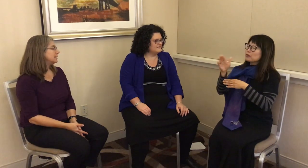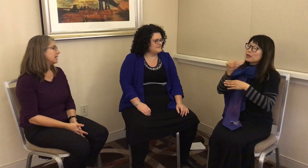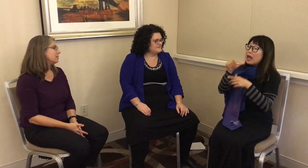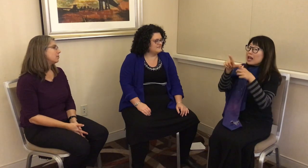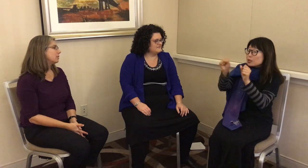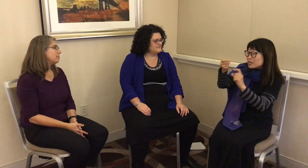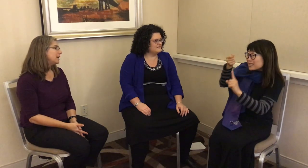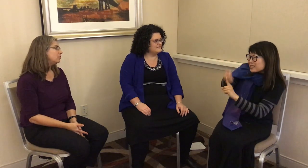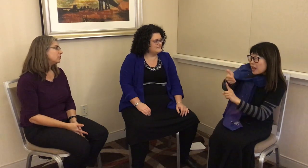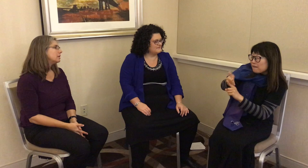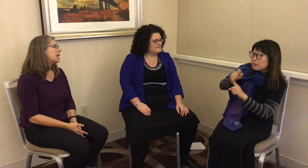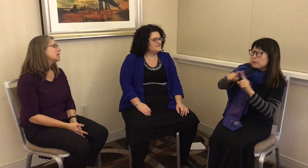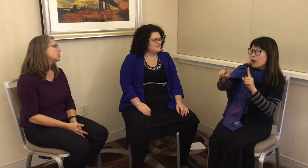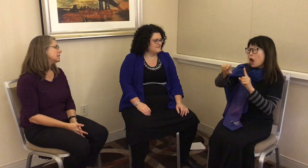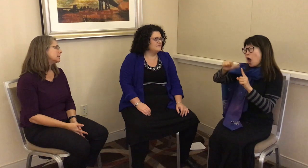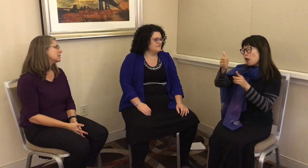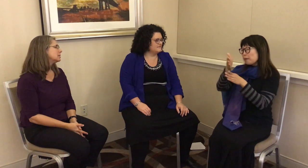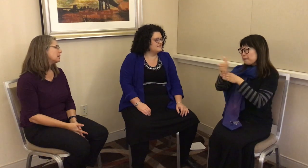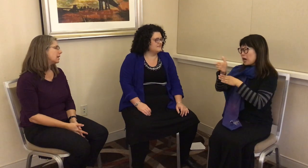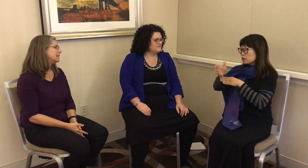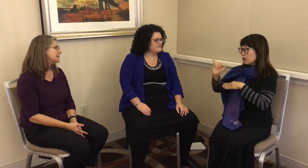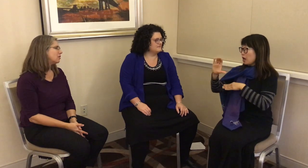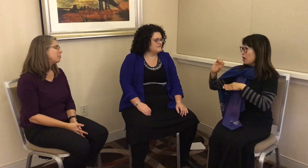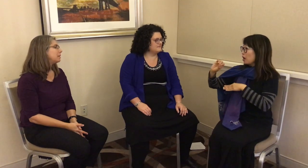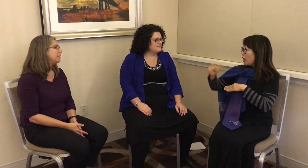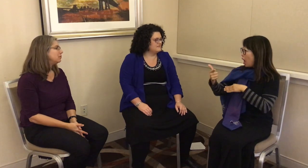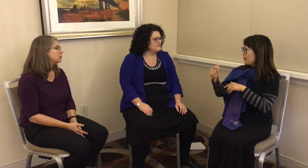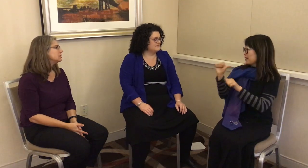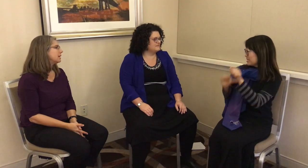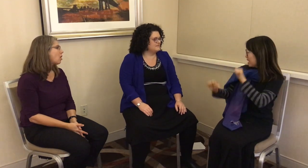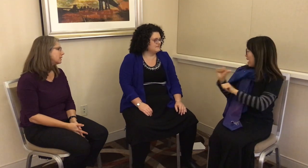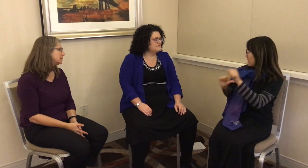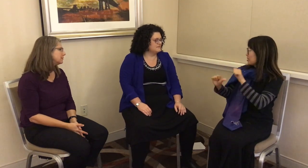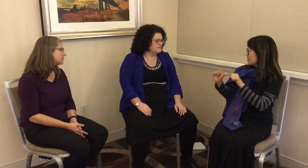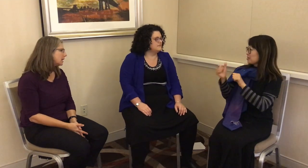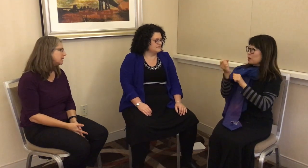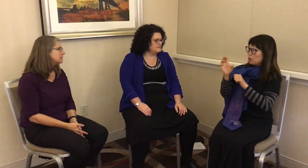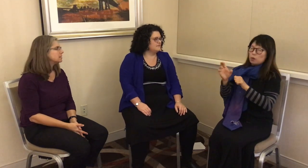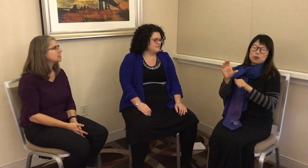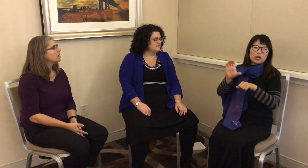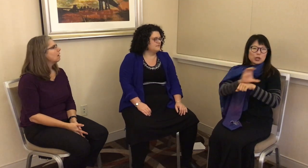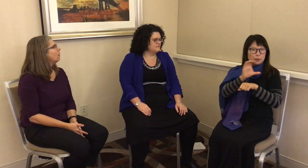take it for their major – not linguistics itself, but majors like cognitive science